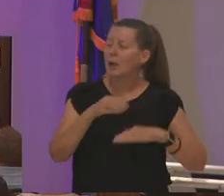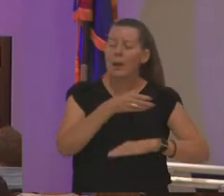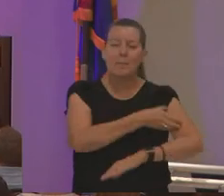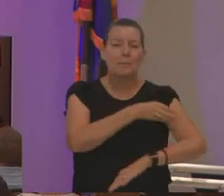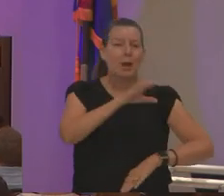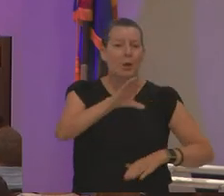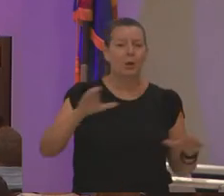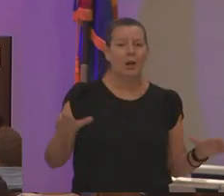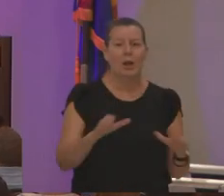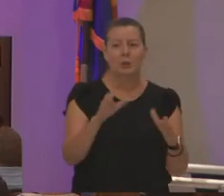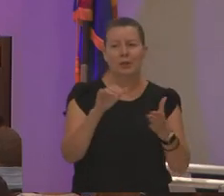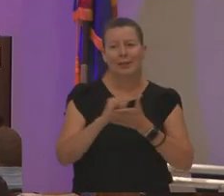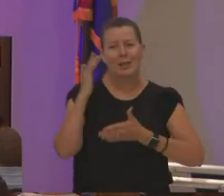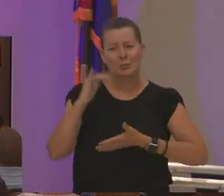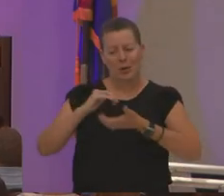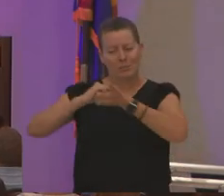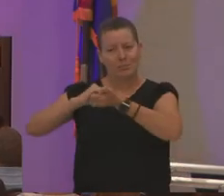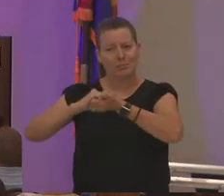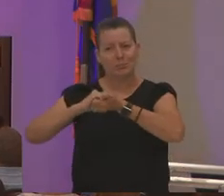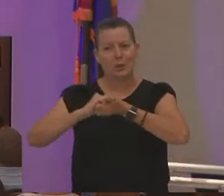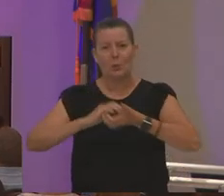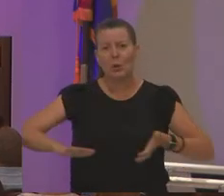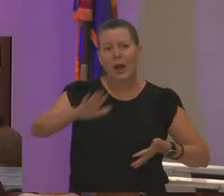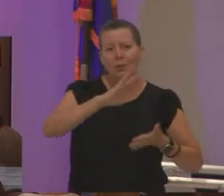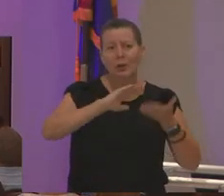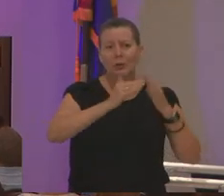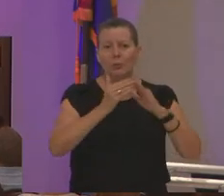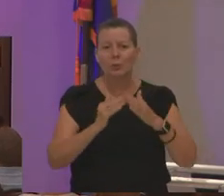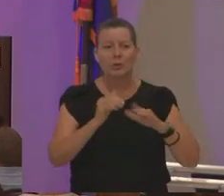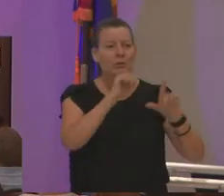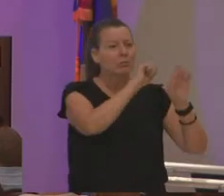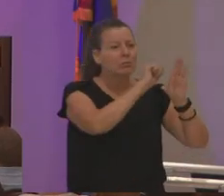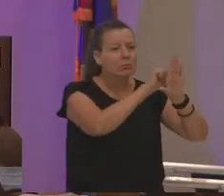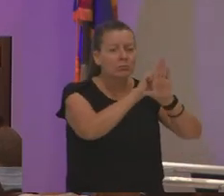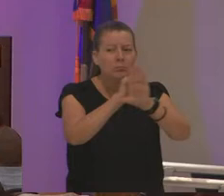advancement why because we are out there in the community we are knocking on doors we are making